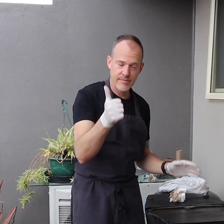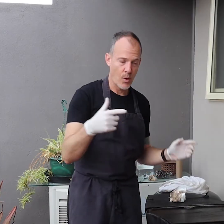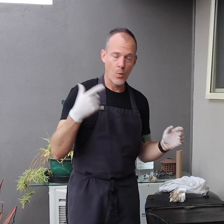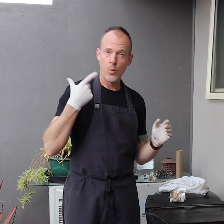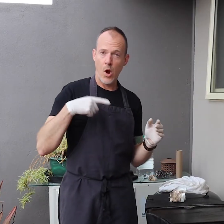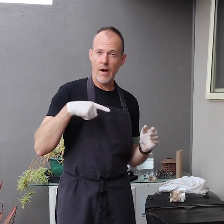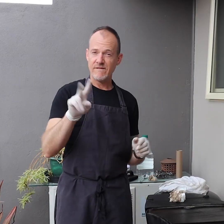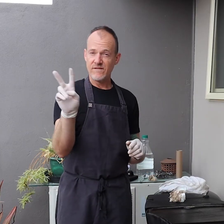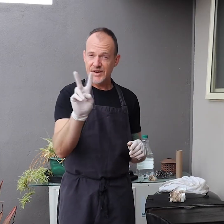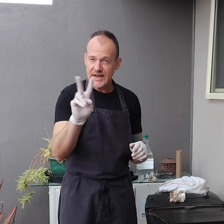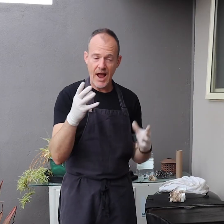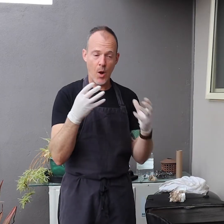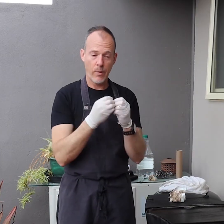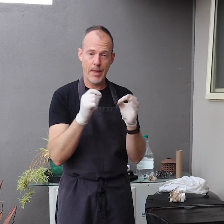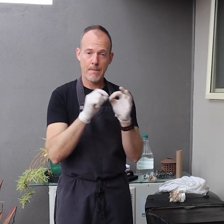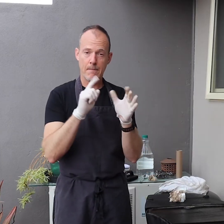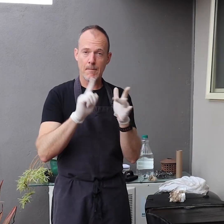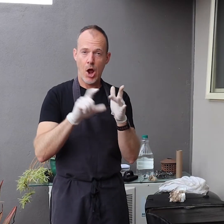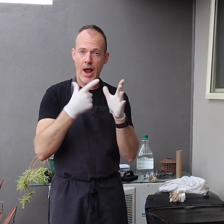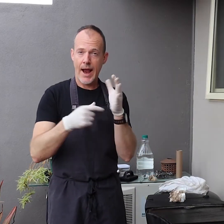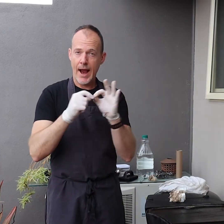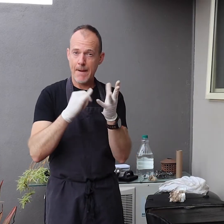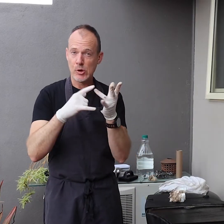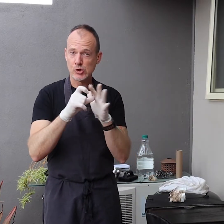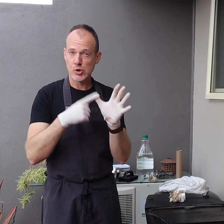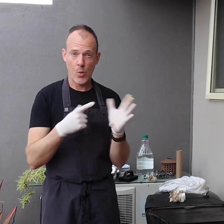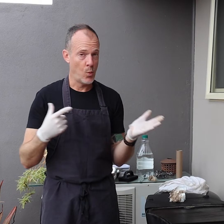The reason you use vinegar with bi carb soda